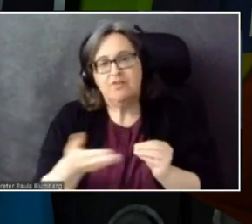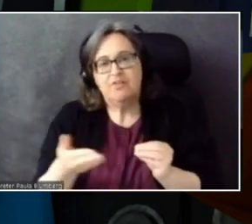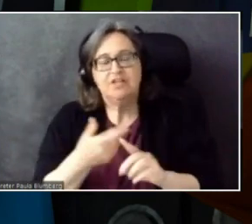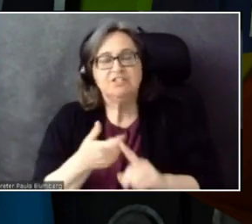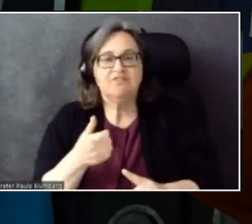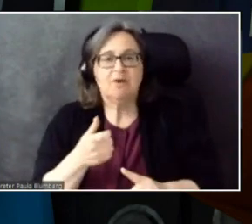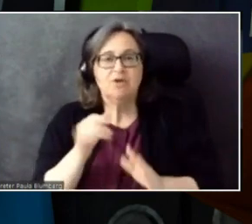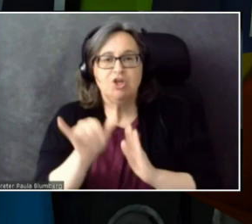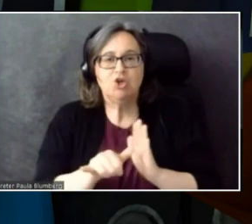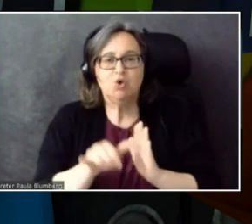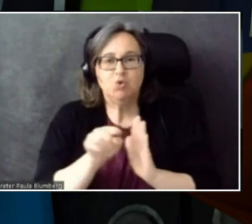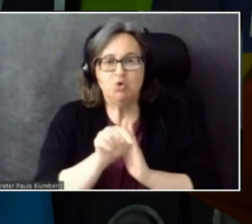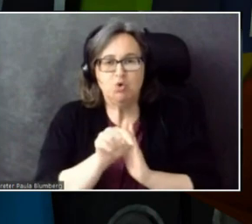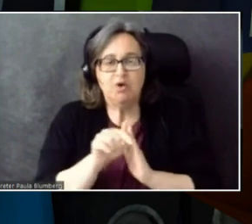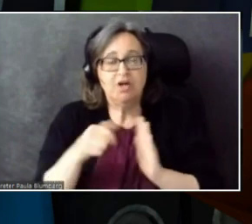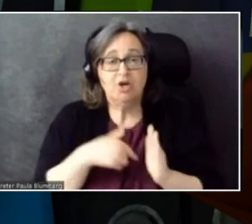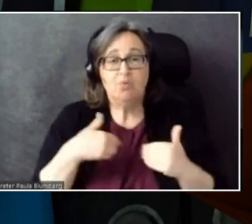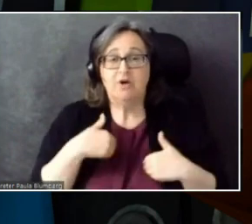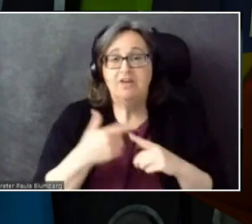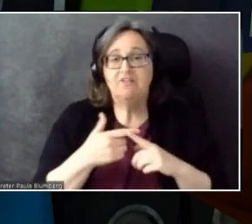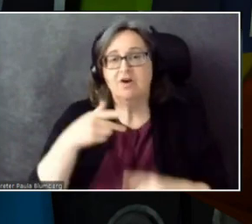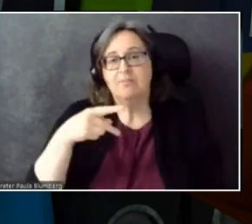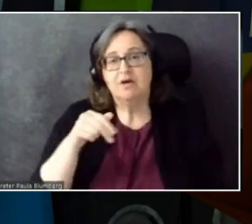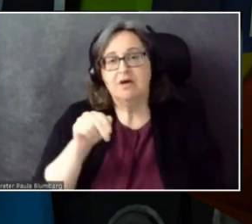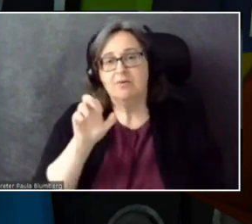We have from Patrick Donnelly: An appreciation.